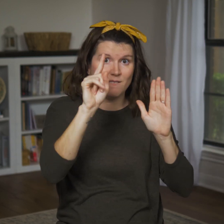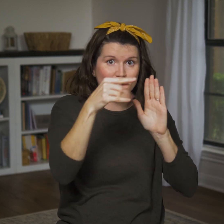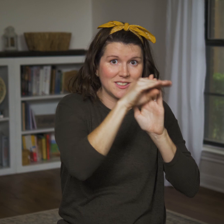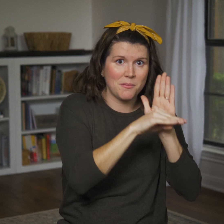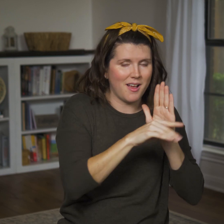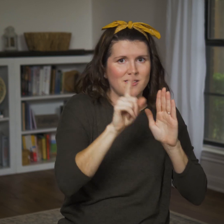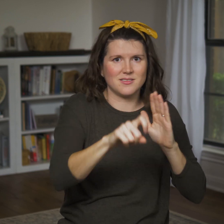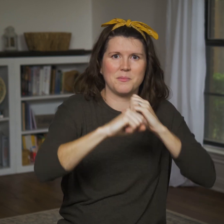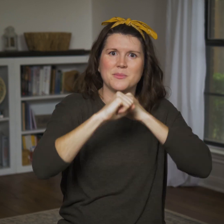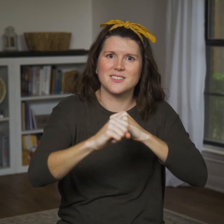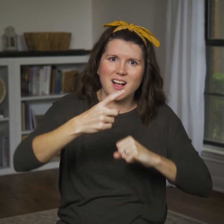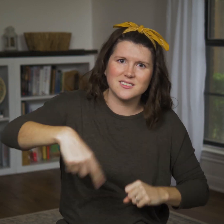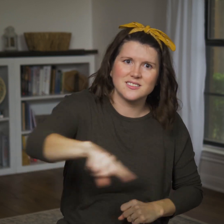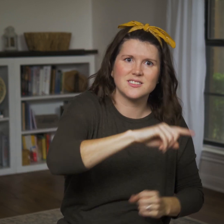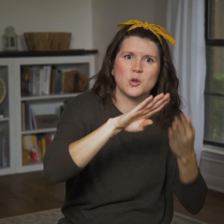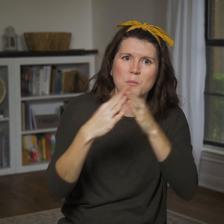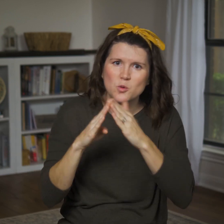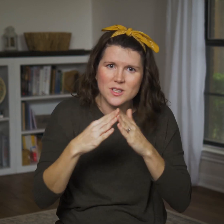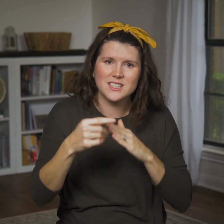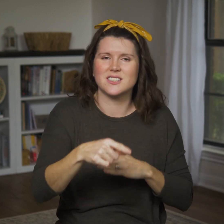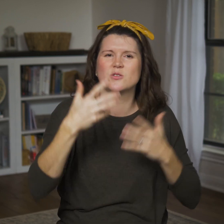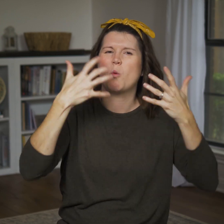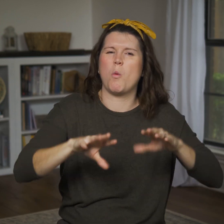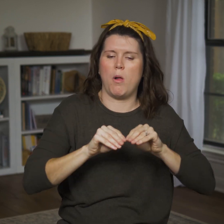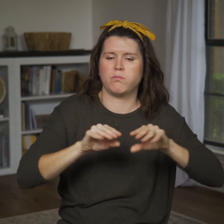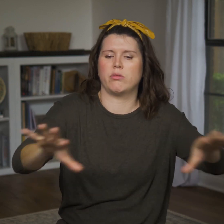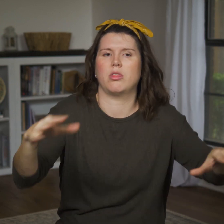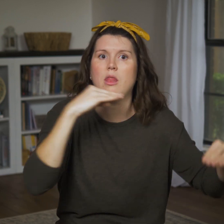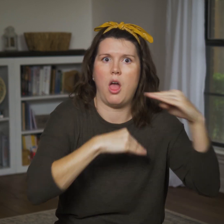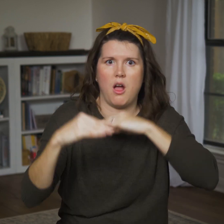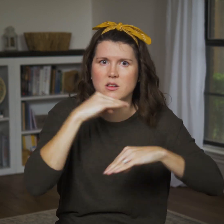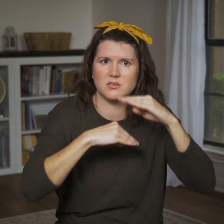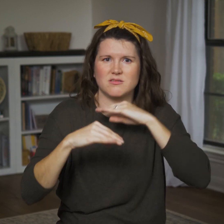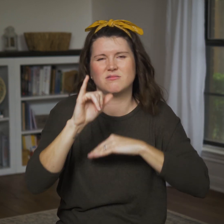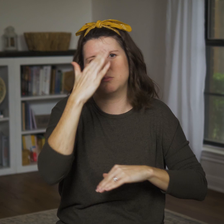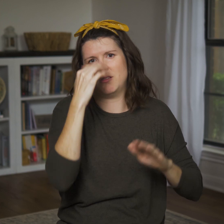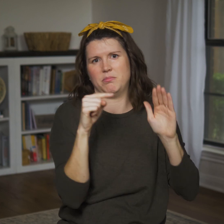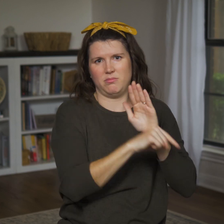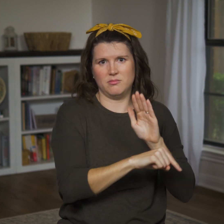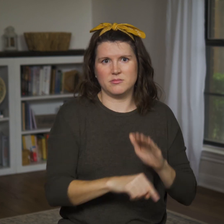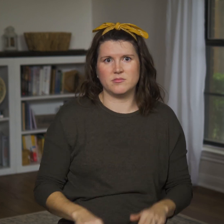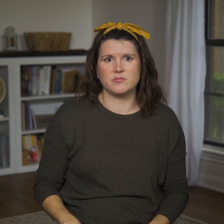but also as a means of protecting their covenant community from further spread of the lies.